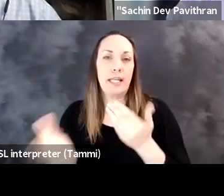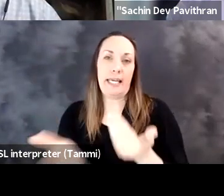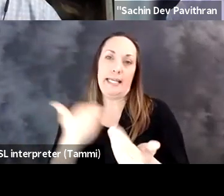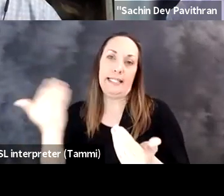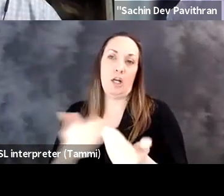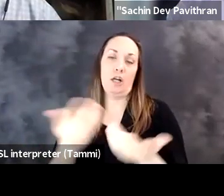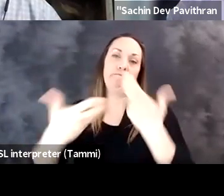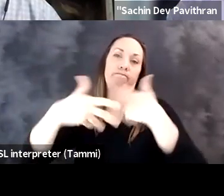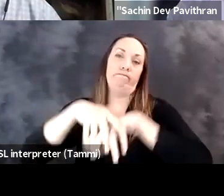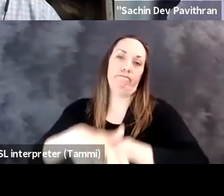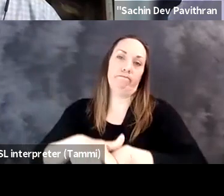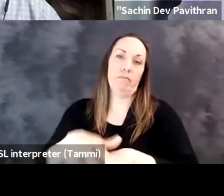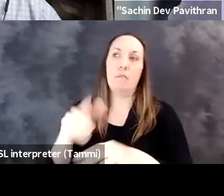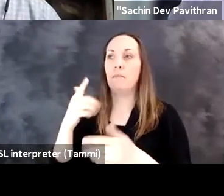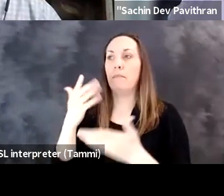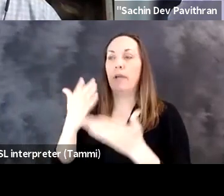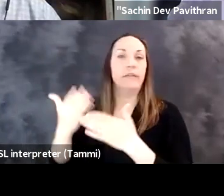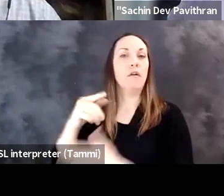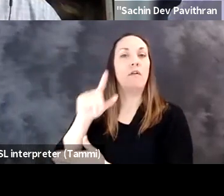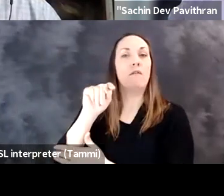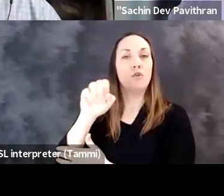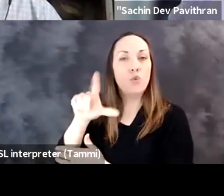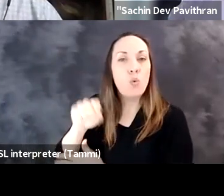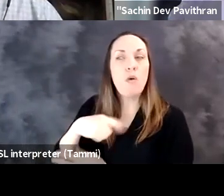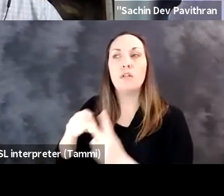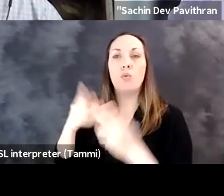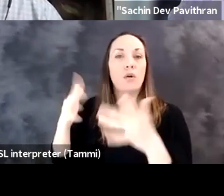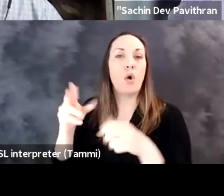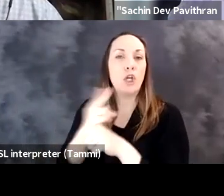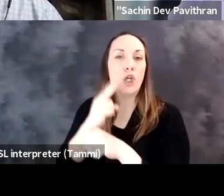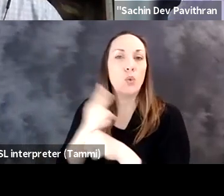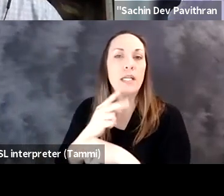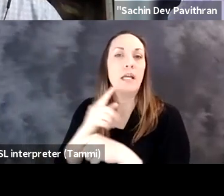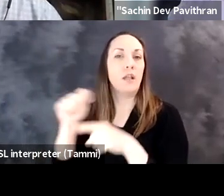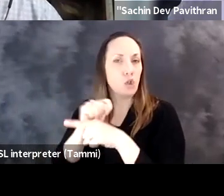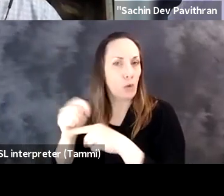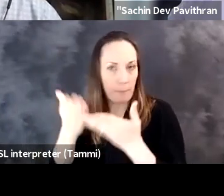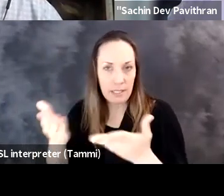from the get-go have really made the transition much easier because their tools, what they've precured, what